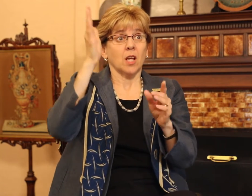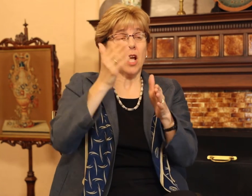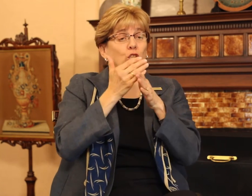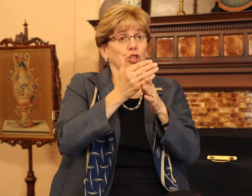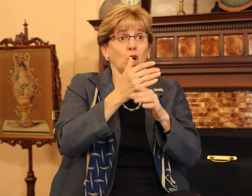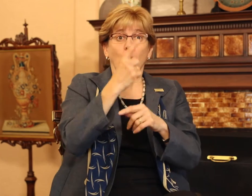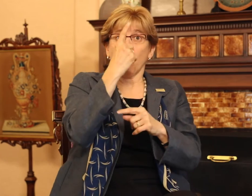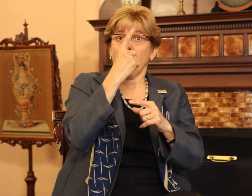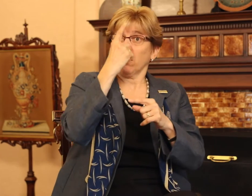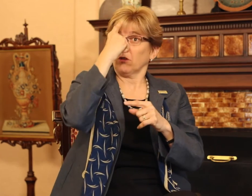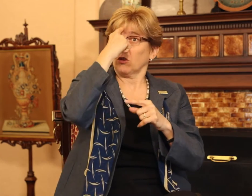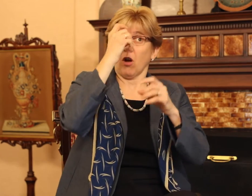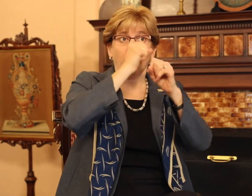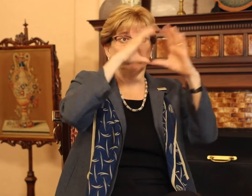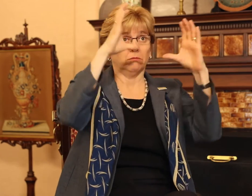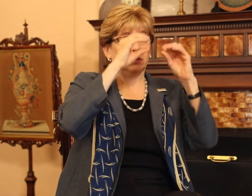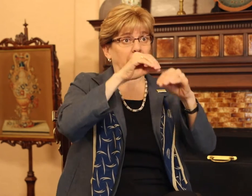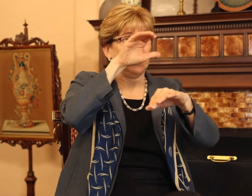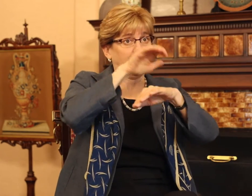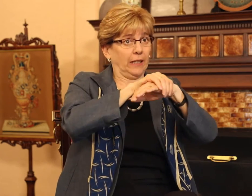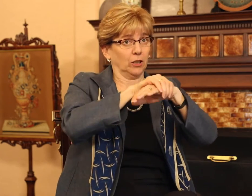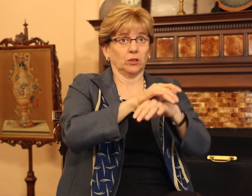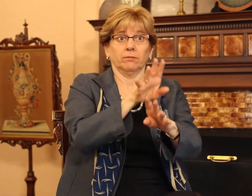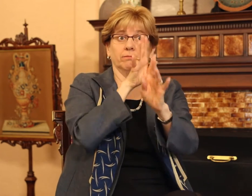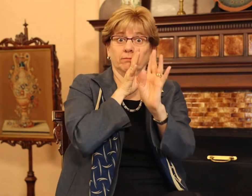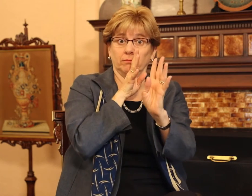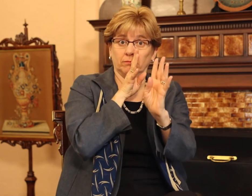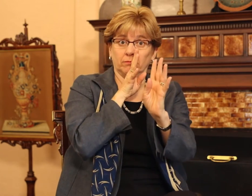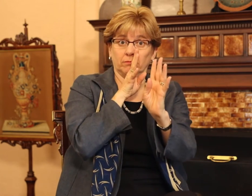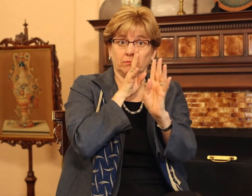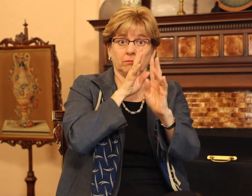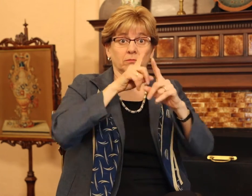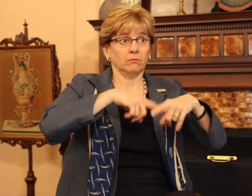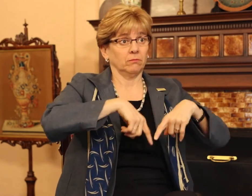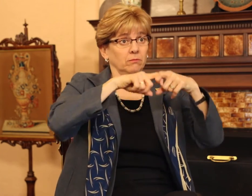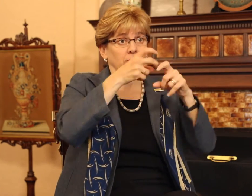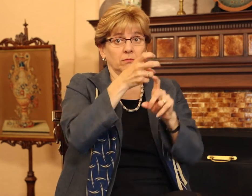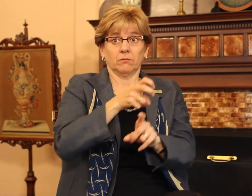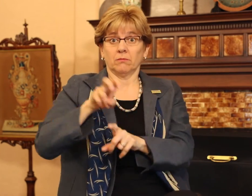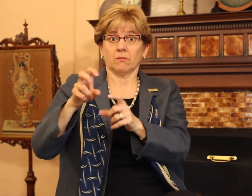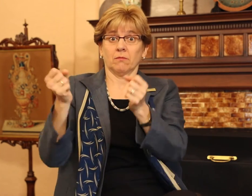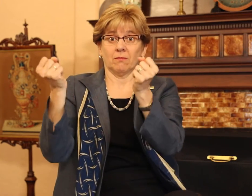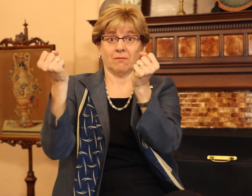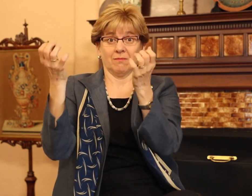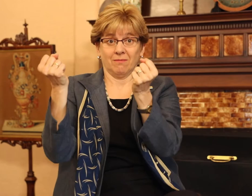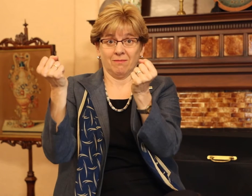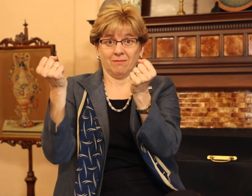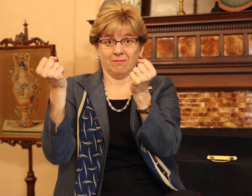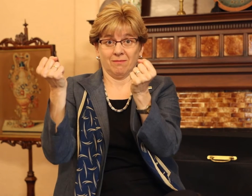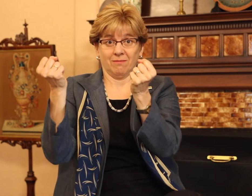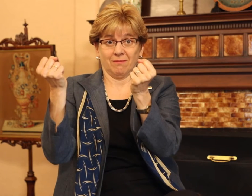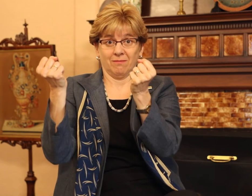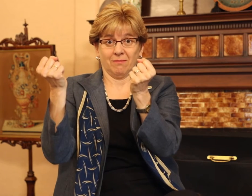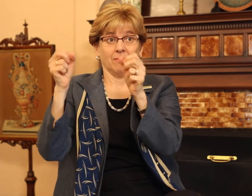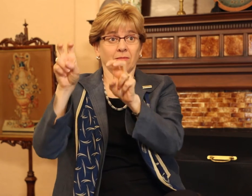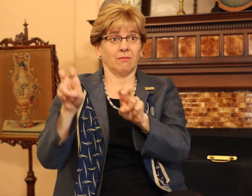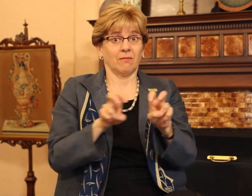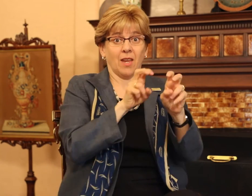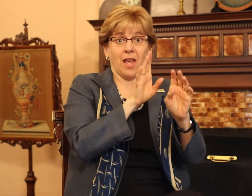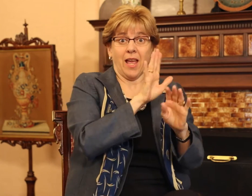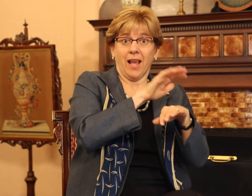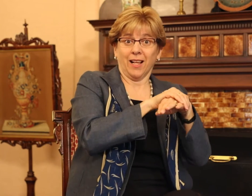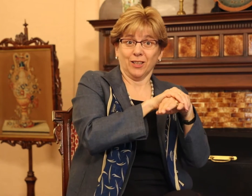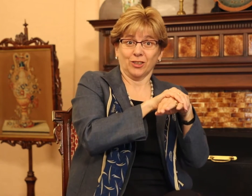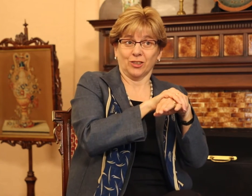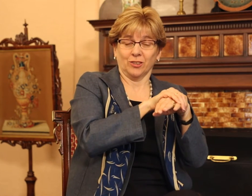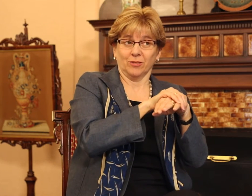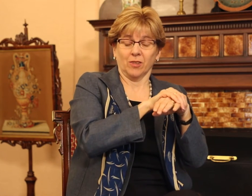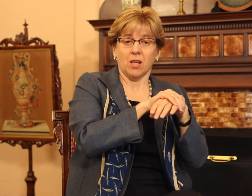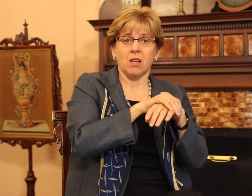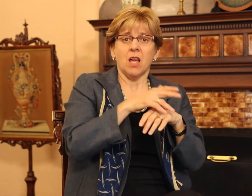shared each major thought in English, then shared it in ASL.